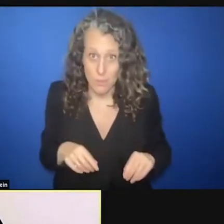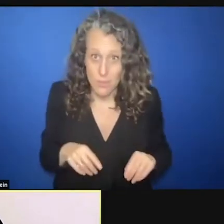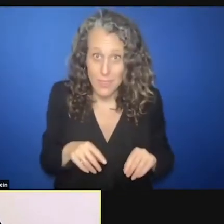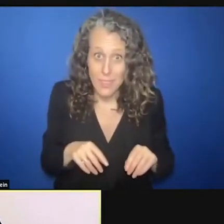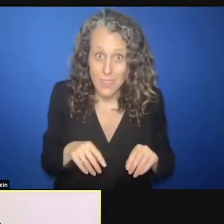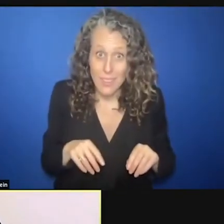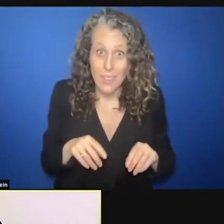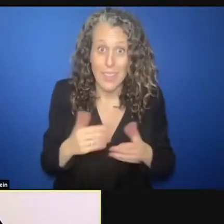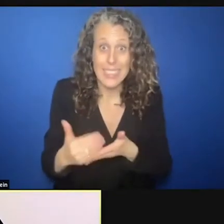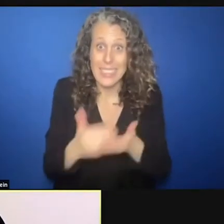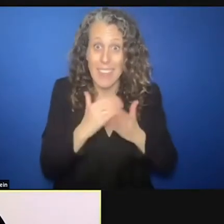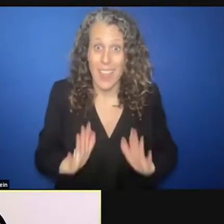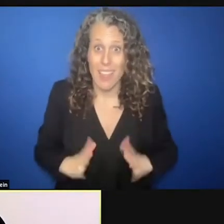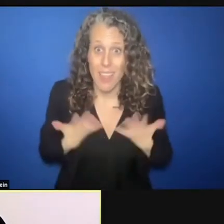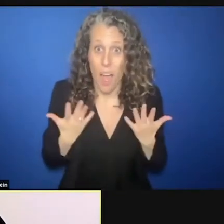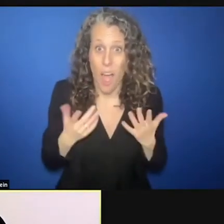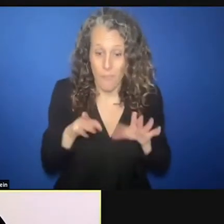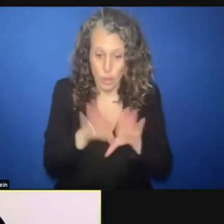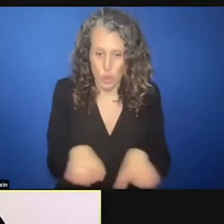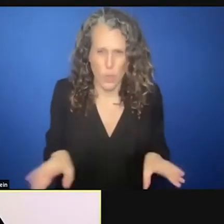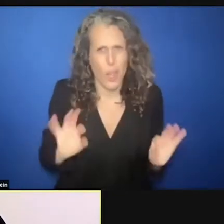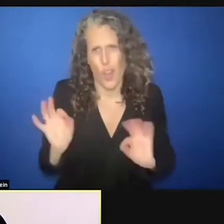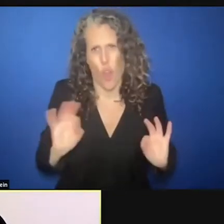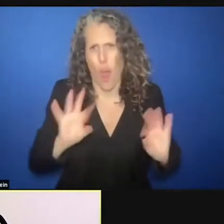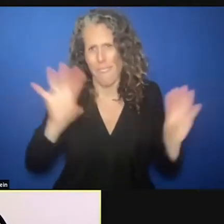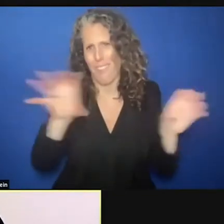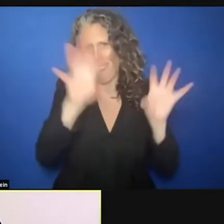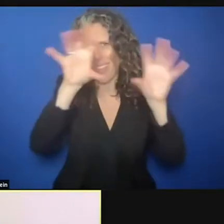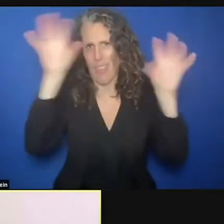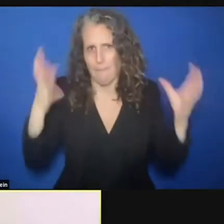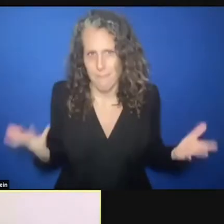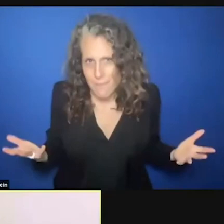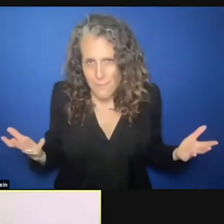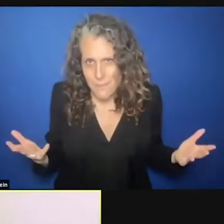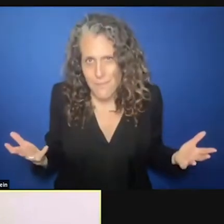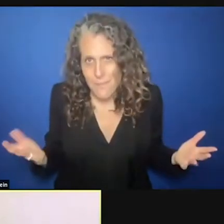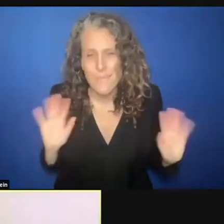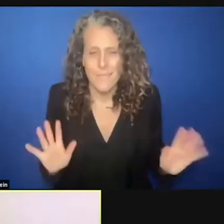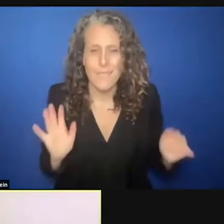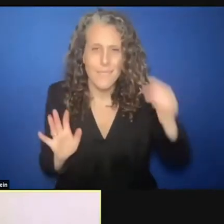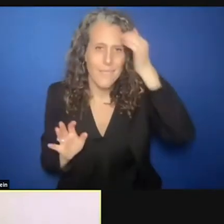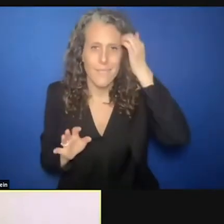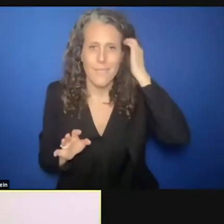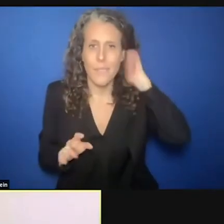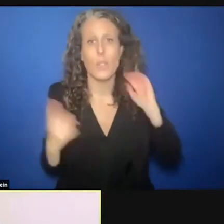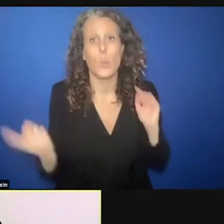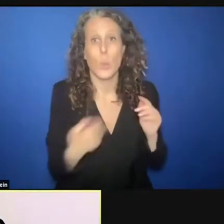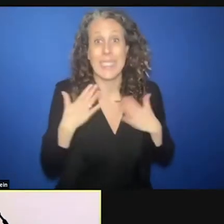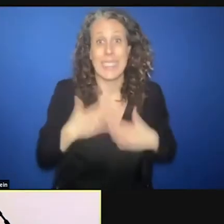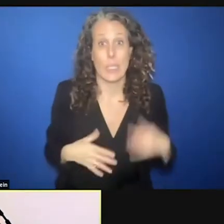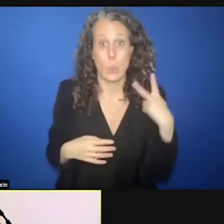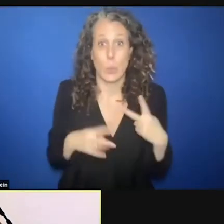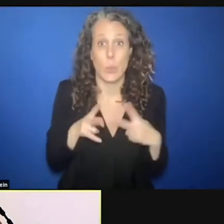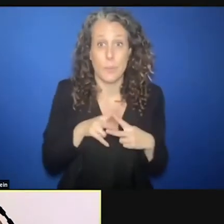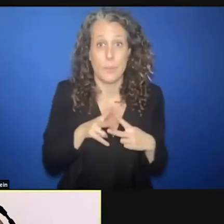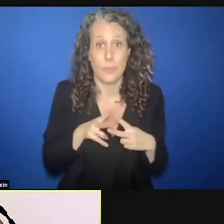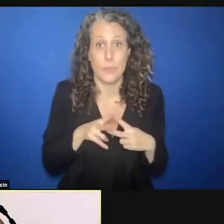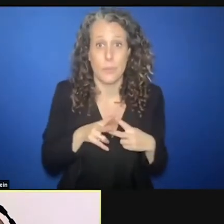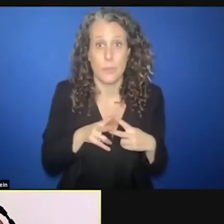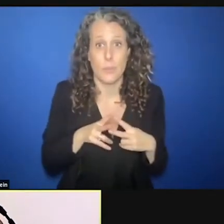saving lives of children and the hazards. So for us we did two things. Momentarily we've had to